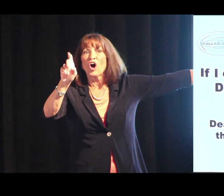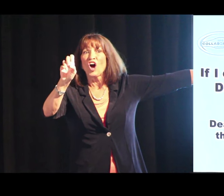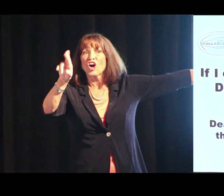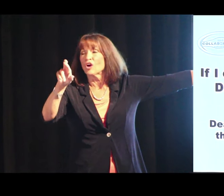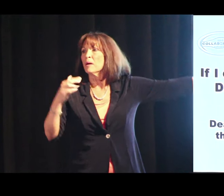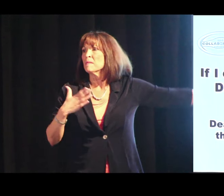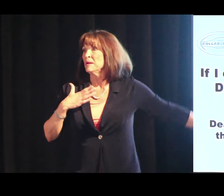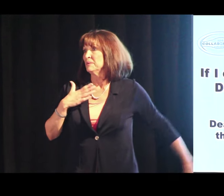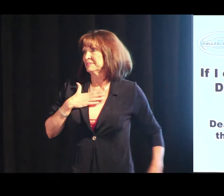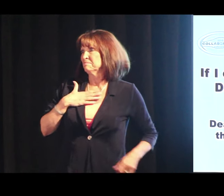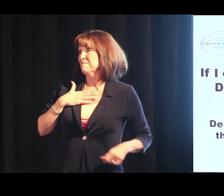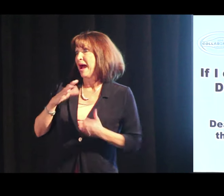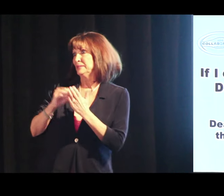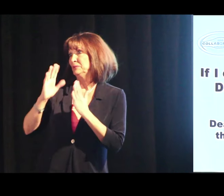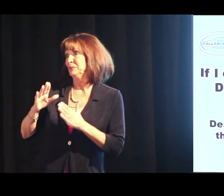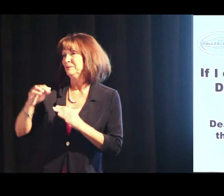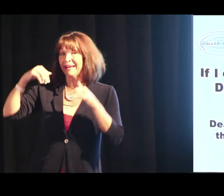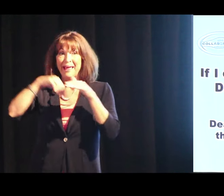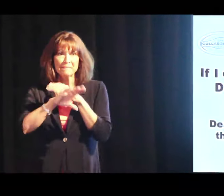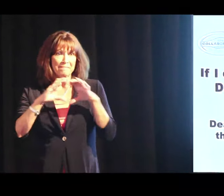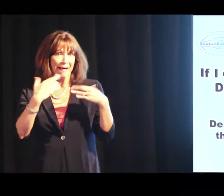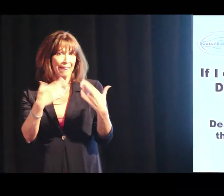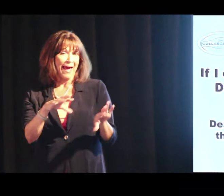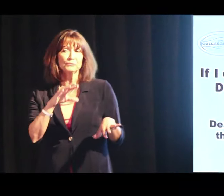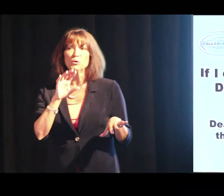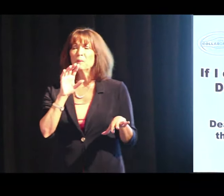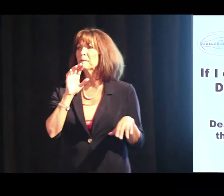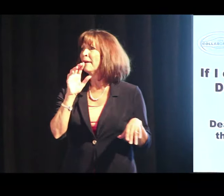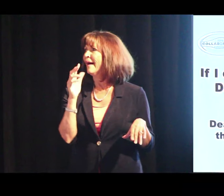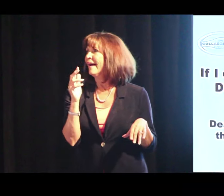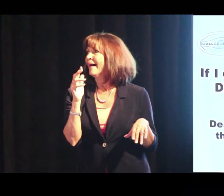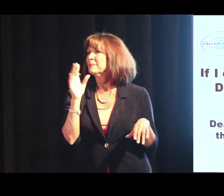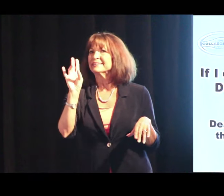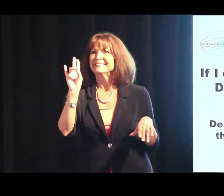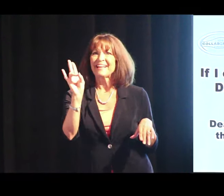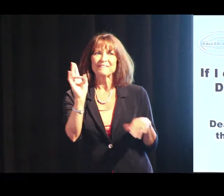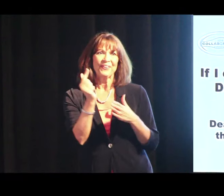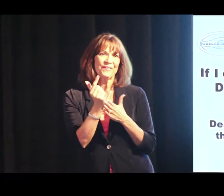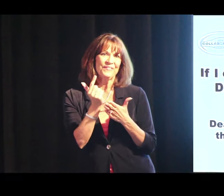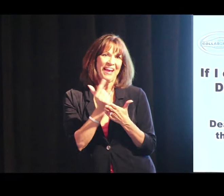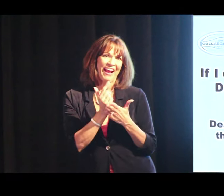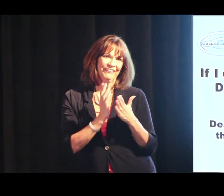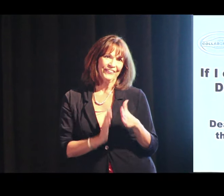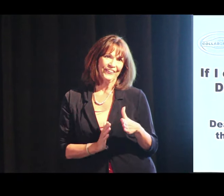He was my student in one of my classrooms. A seventh grader.